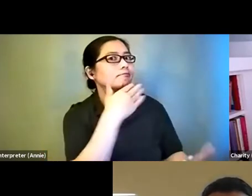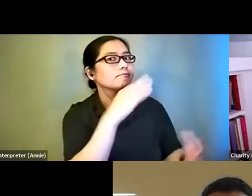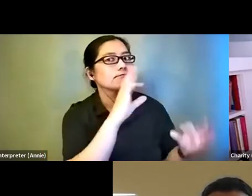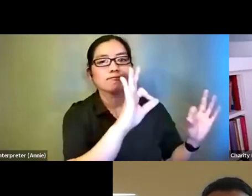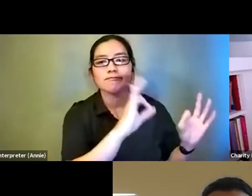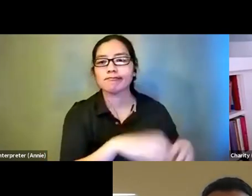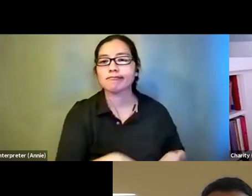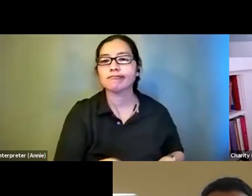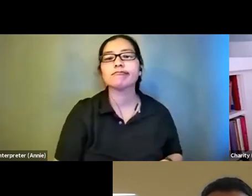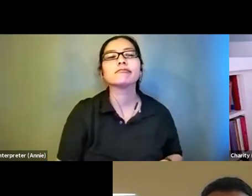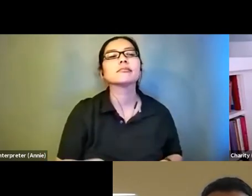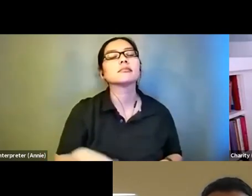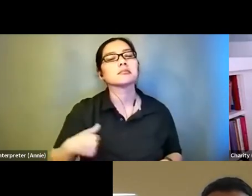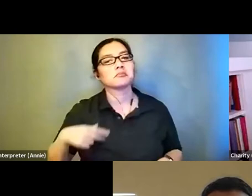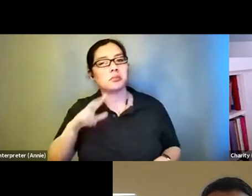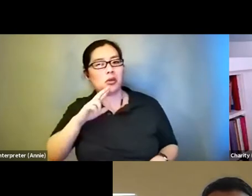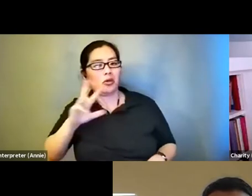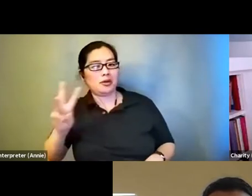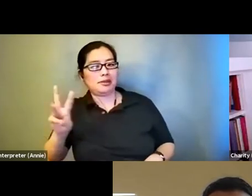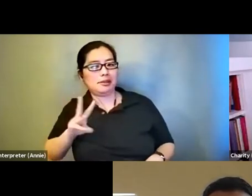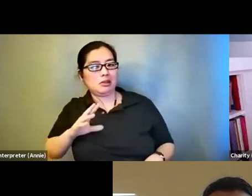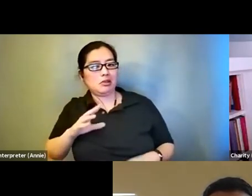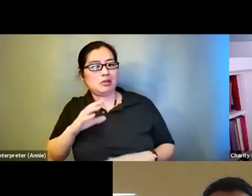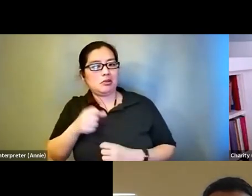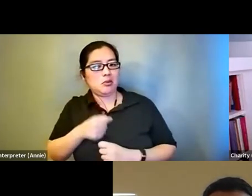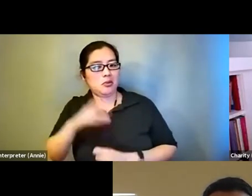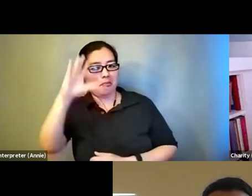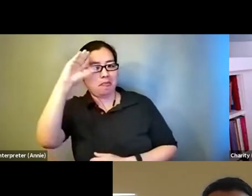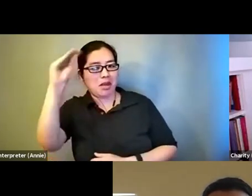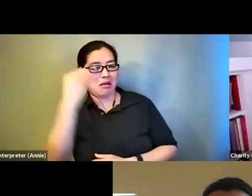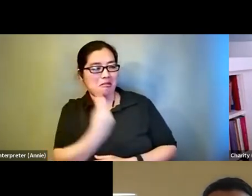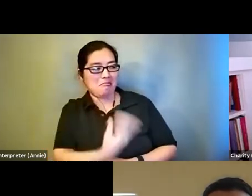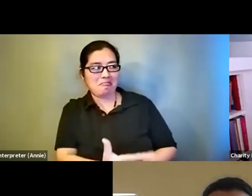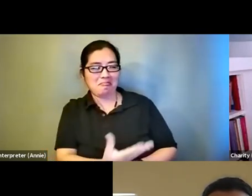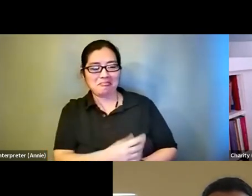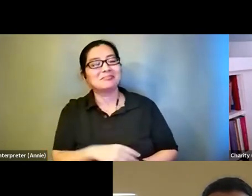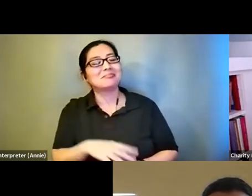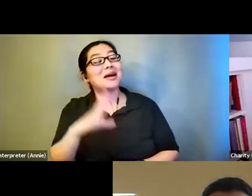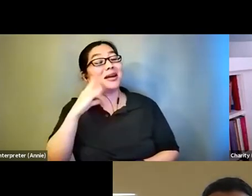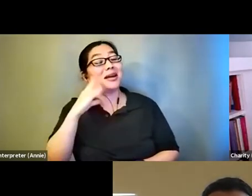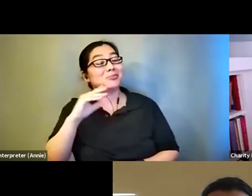I'm Ra 36-year-old male FYI. My experience begins back when I was in